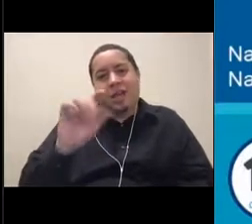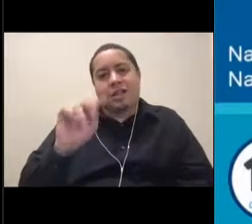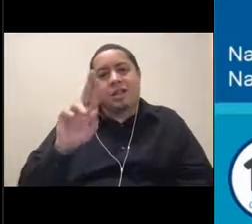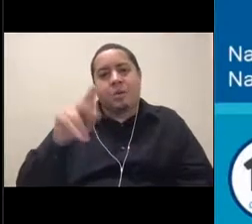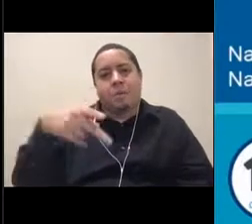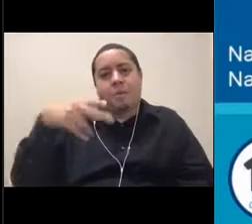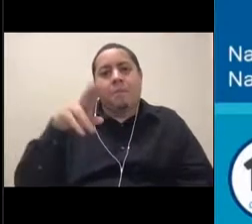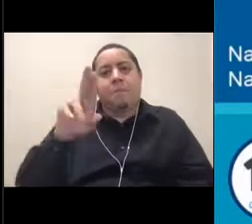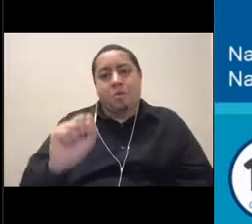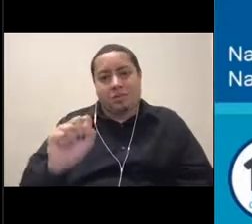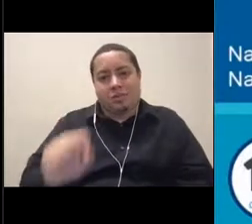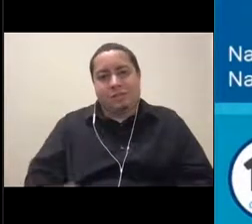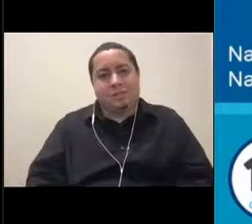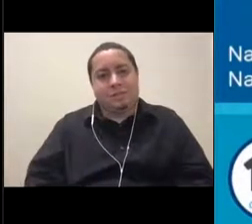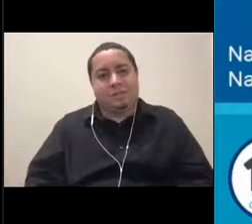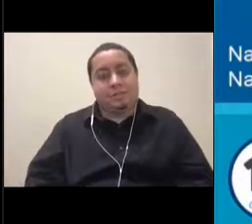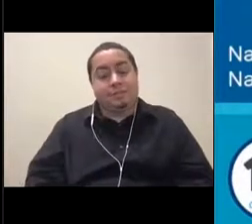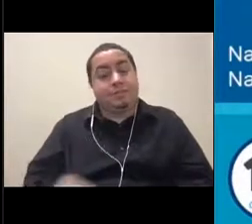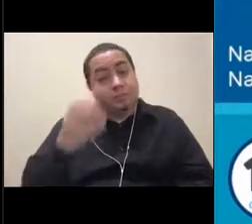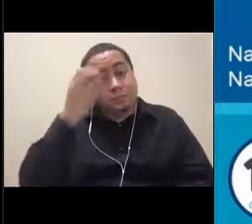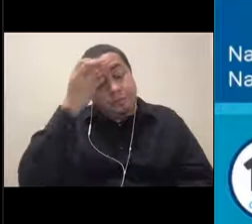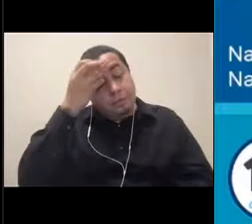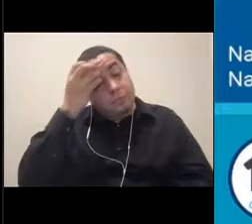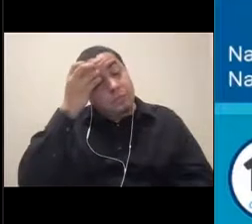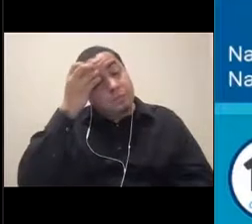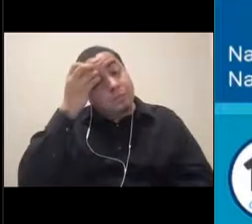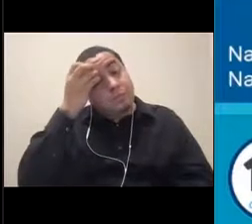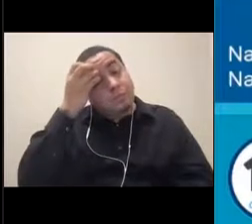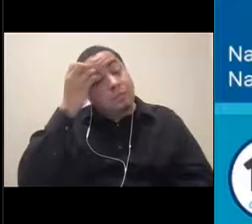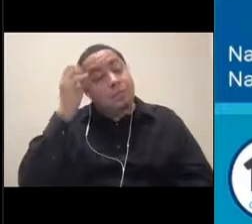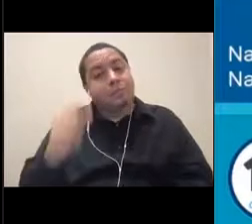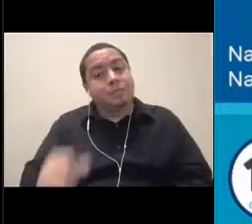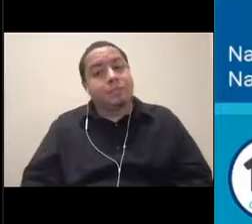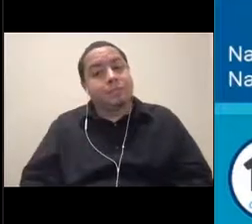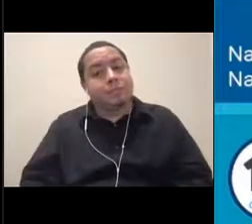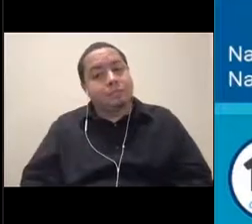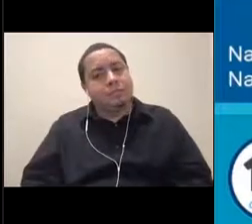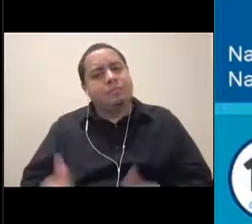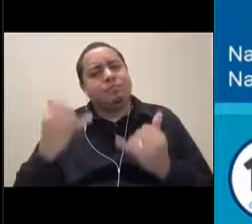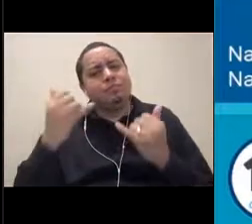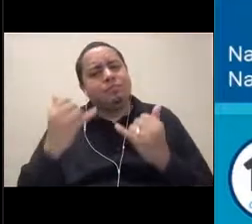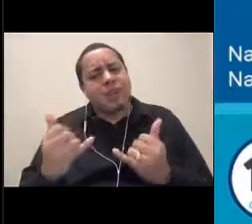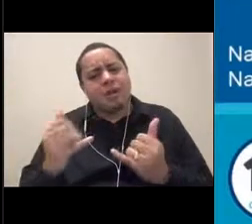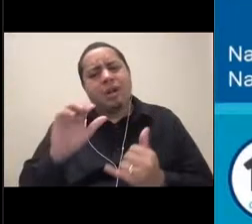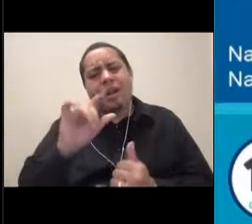[Nicole] Great. So Claire, I think this is Mrs. Engy's class,